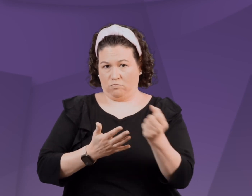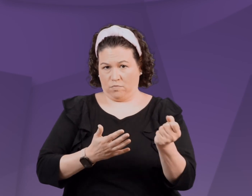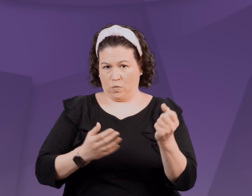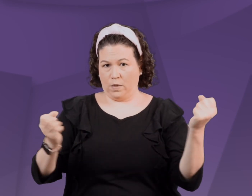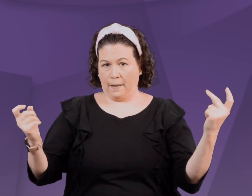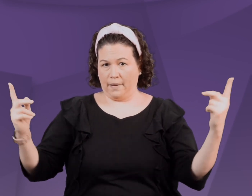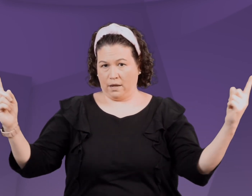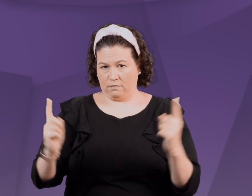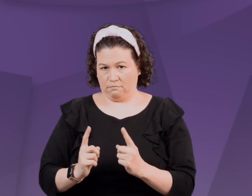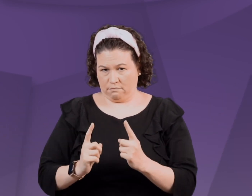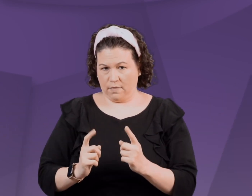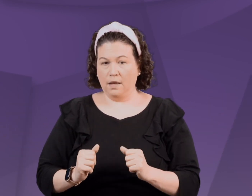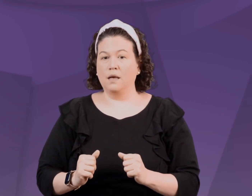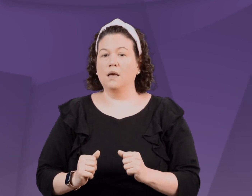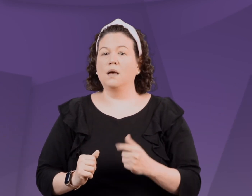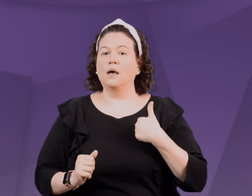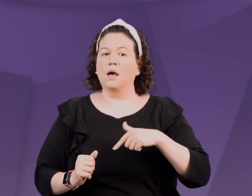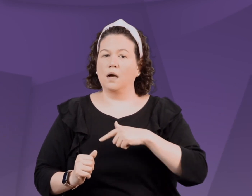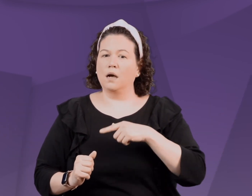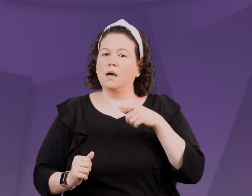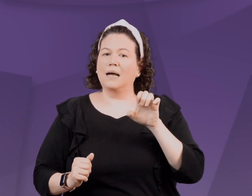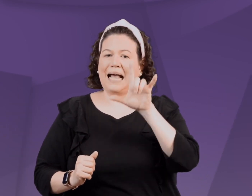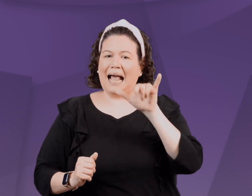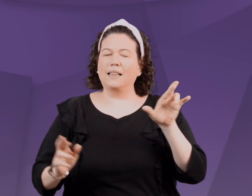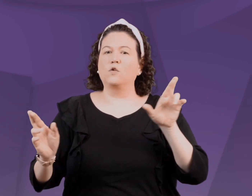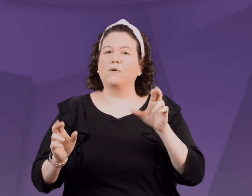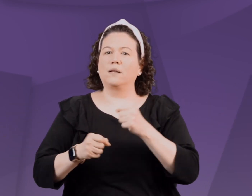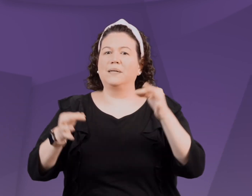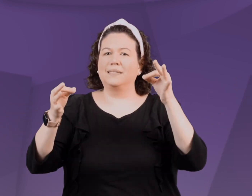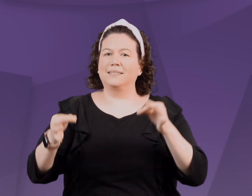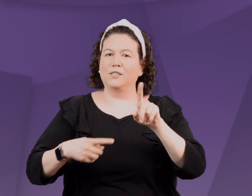about what she would take off and what was important enough to be included.